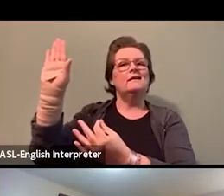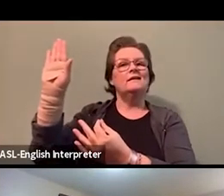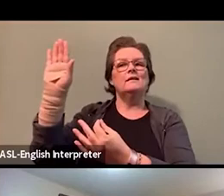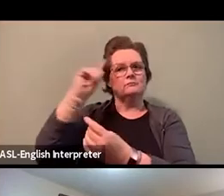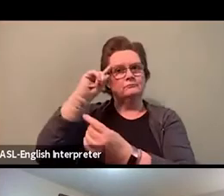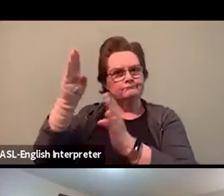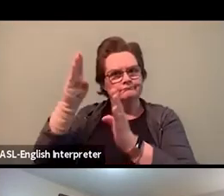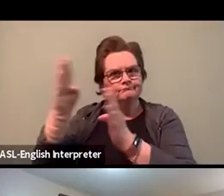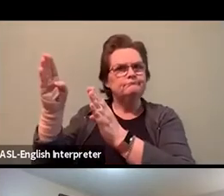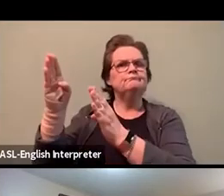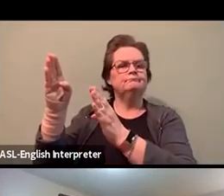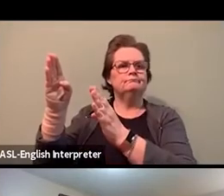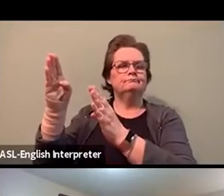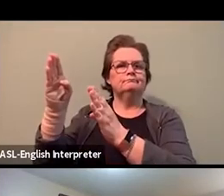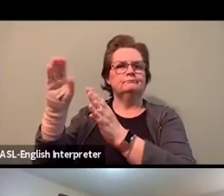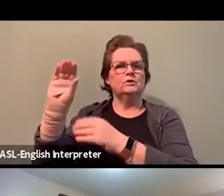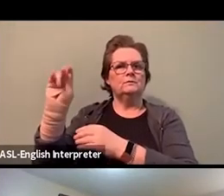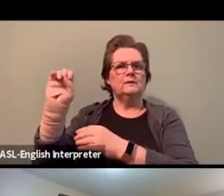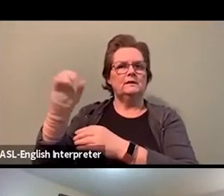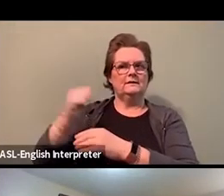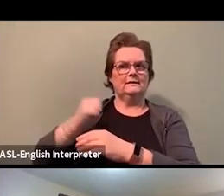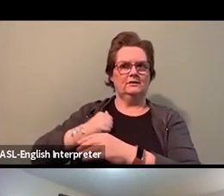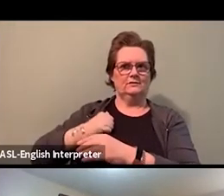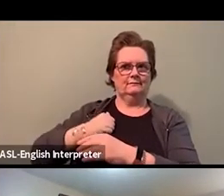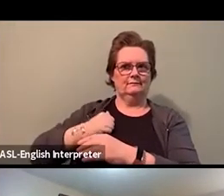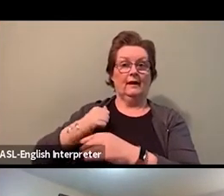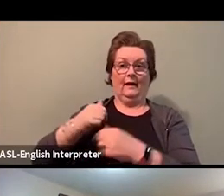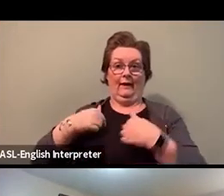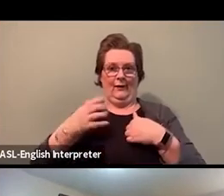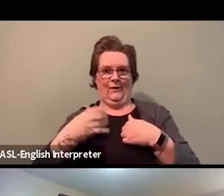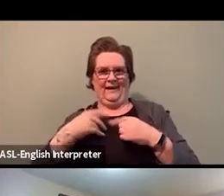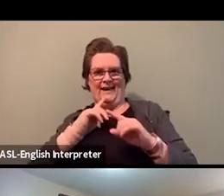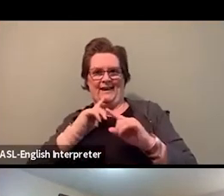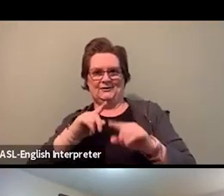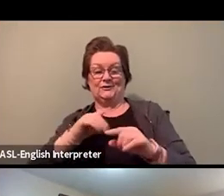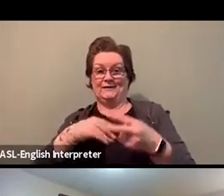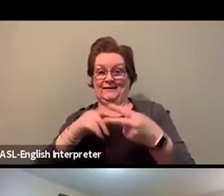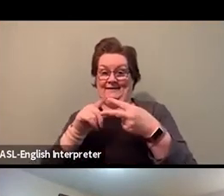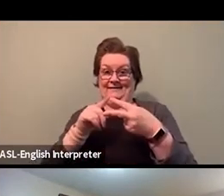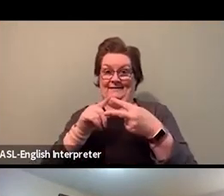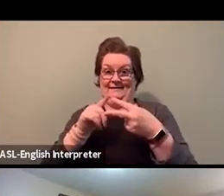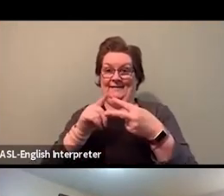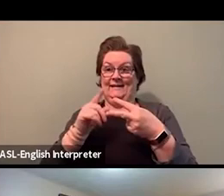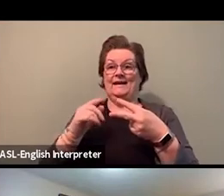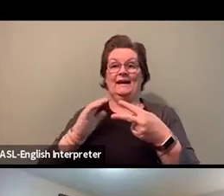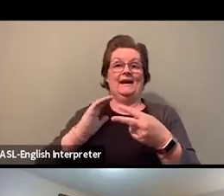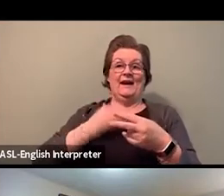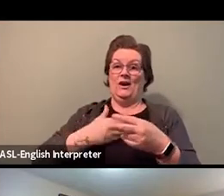That's why I wanted to answer it. 'Cause I wanted just to know that like, this work can only be done at all levels of the organization.